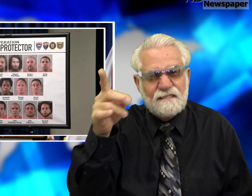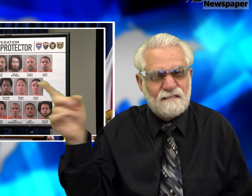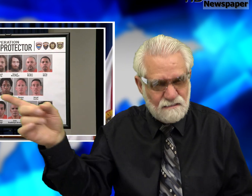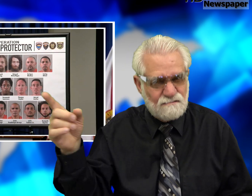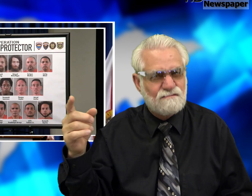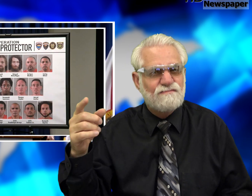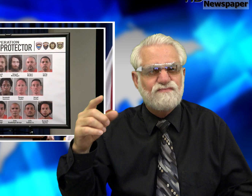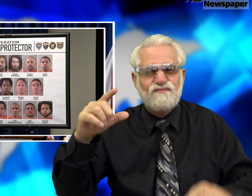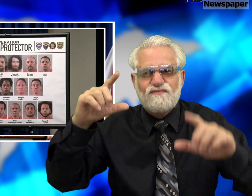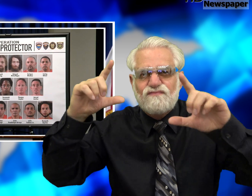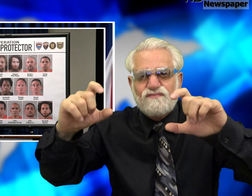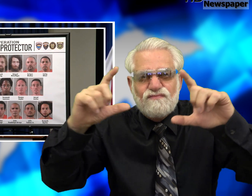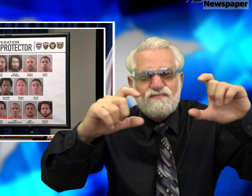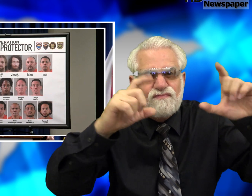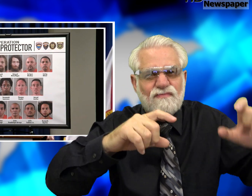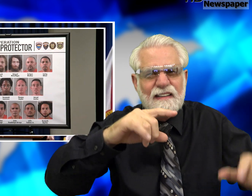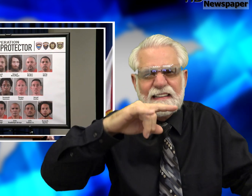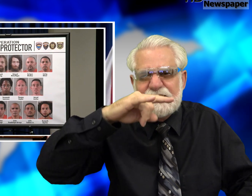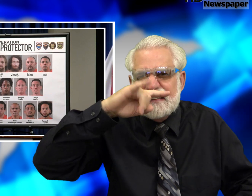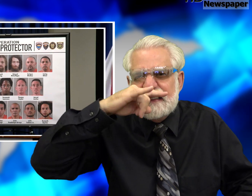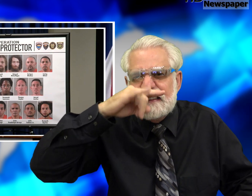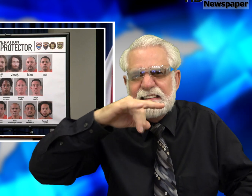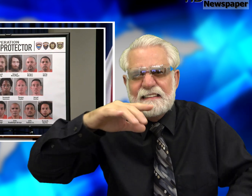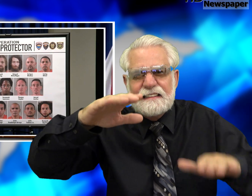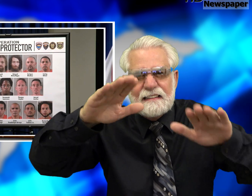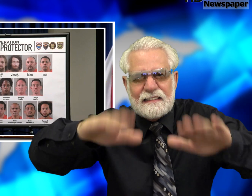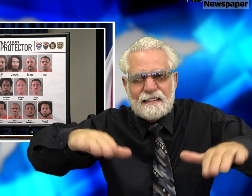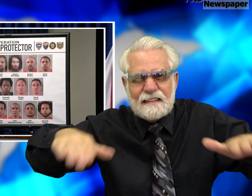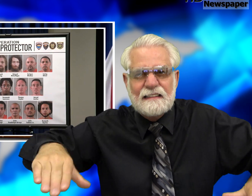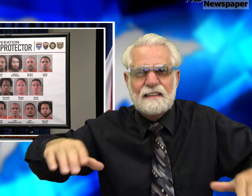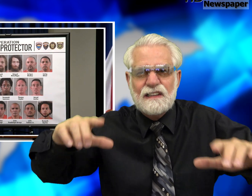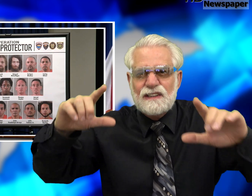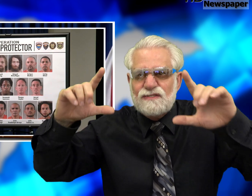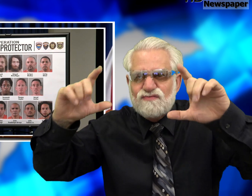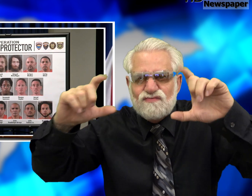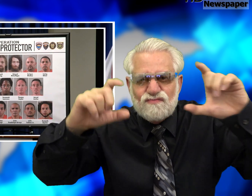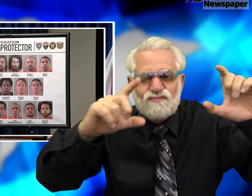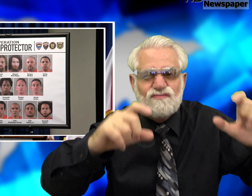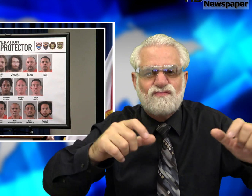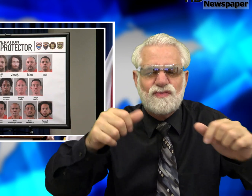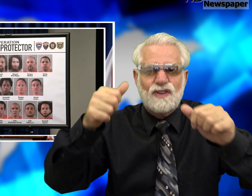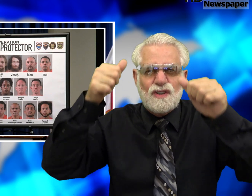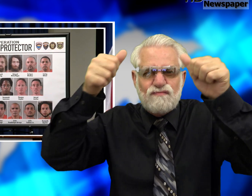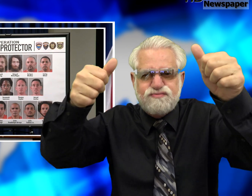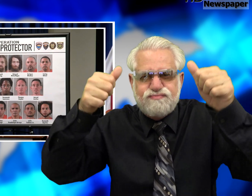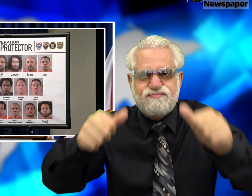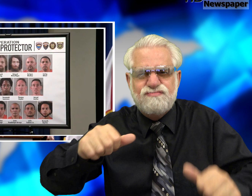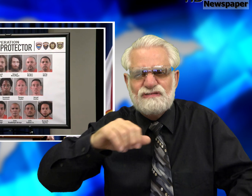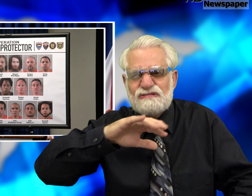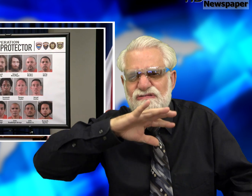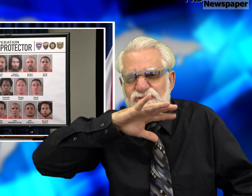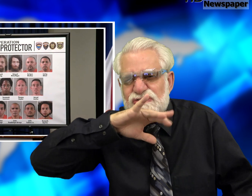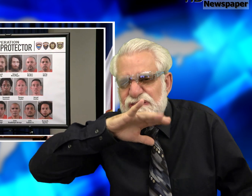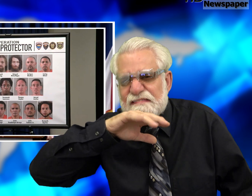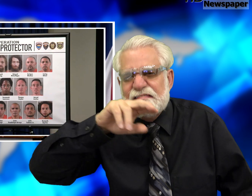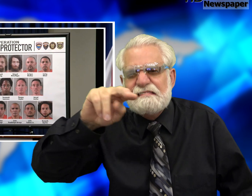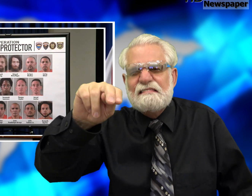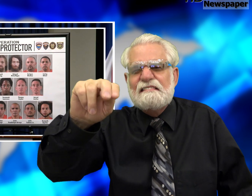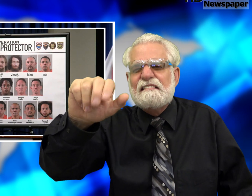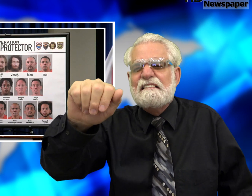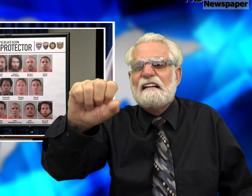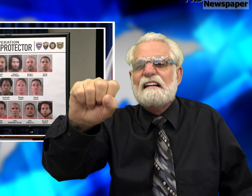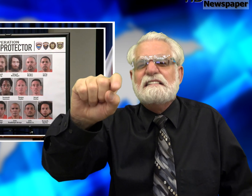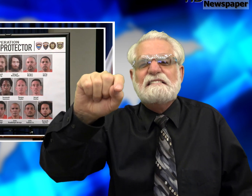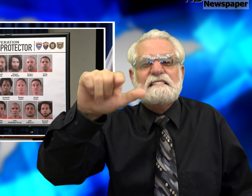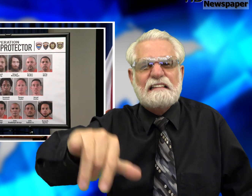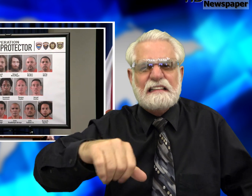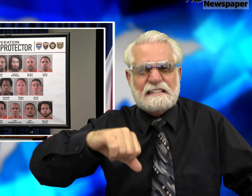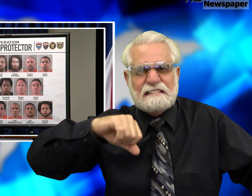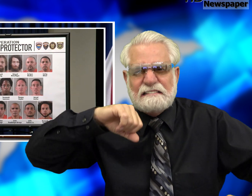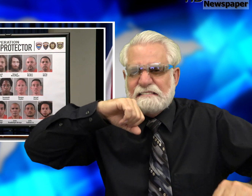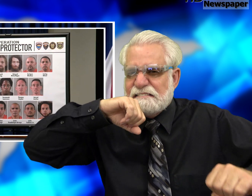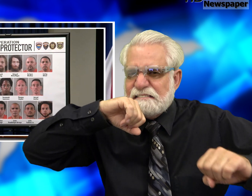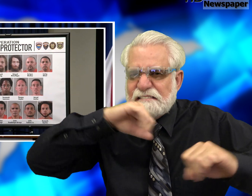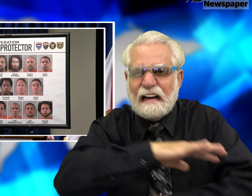Taking pictures of children! Posting Child pornography!